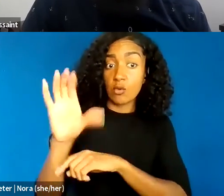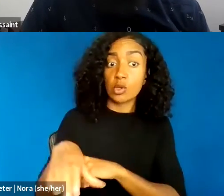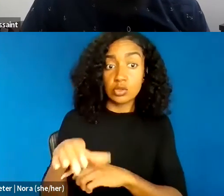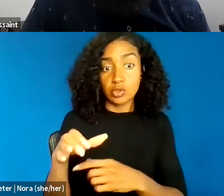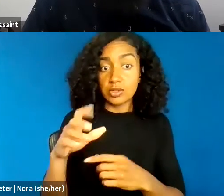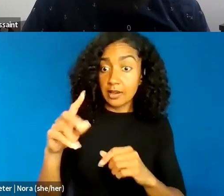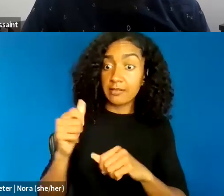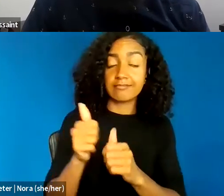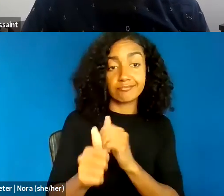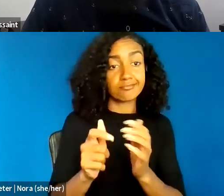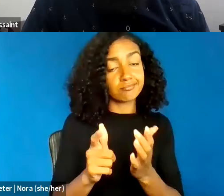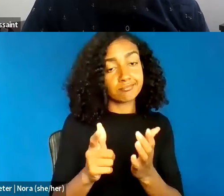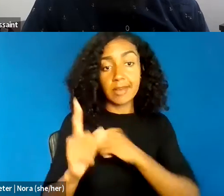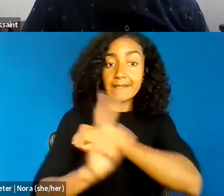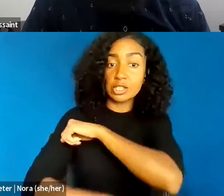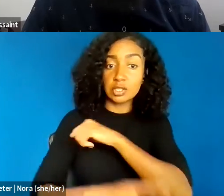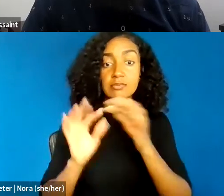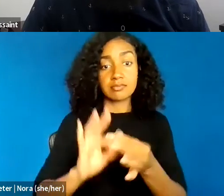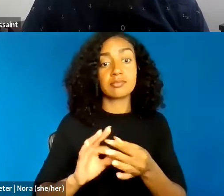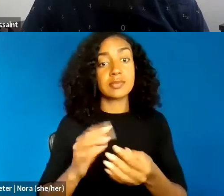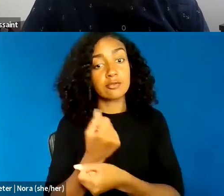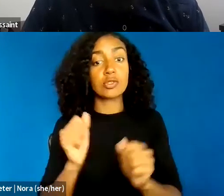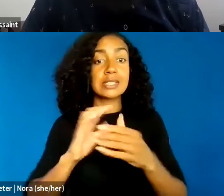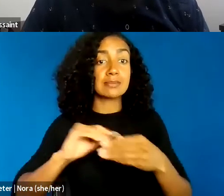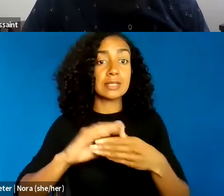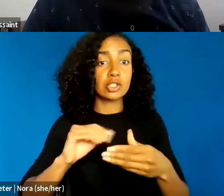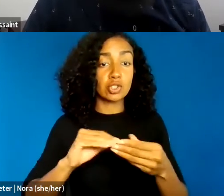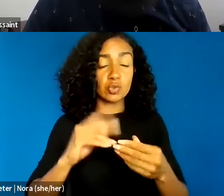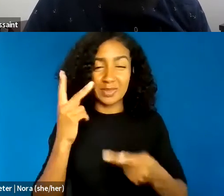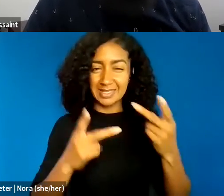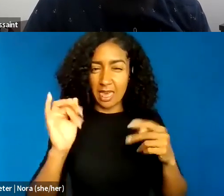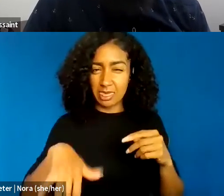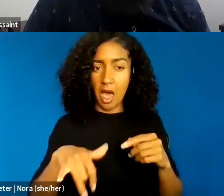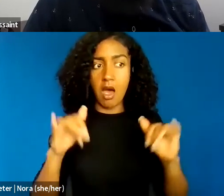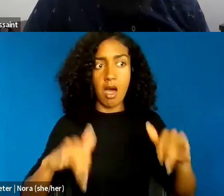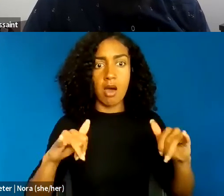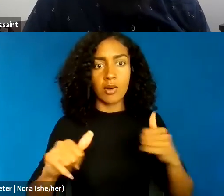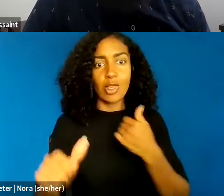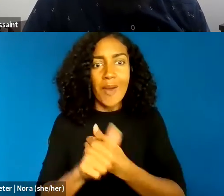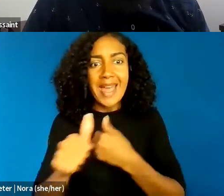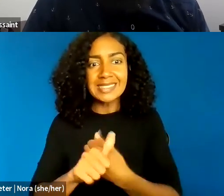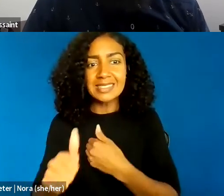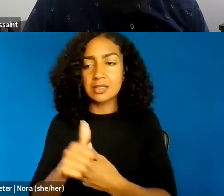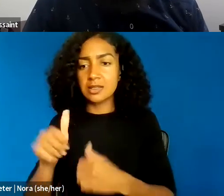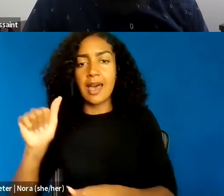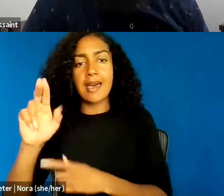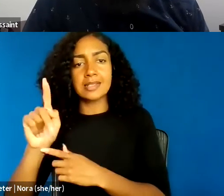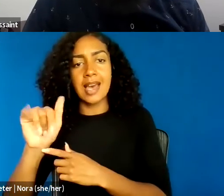notwithstanding does the existence of a legal regime that threatens to criminalize anti-racist public speech if it harms its target